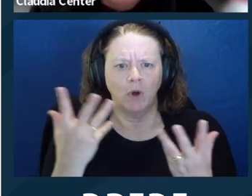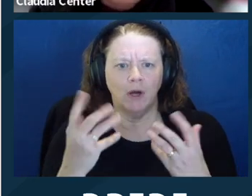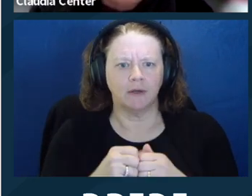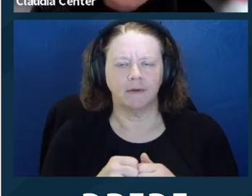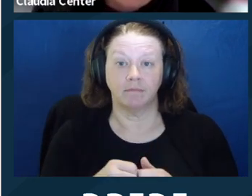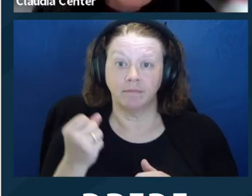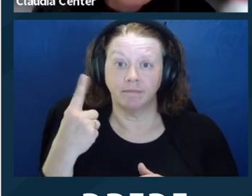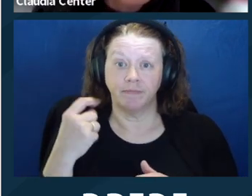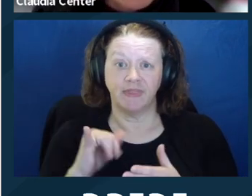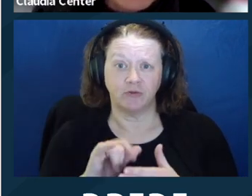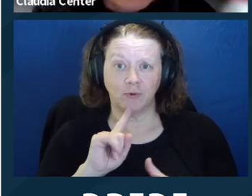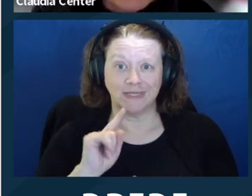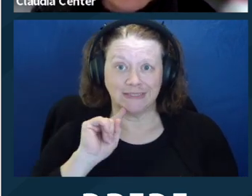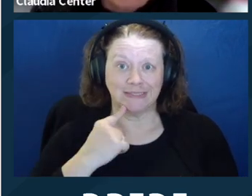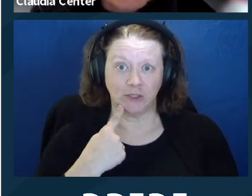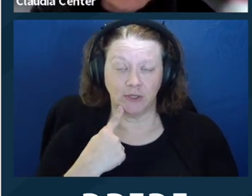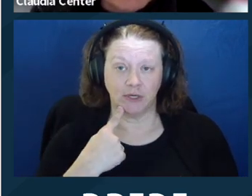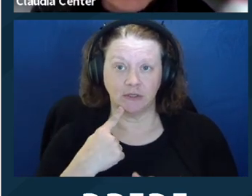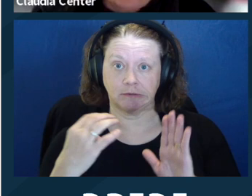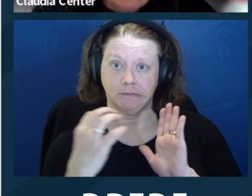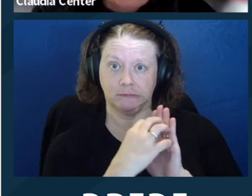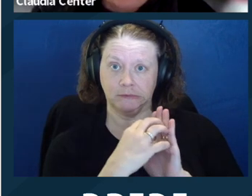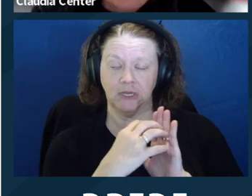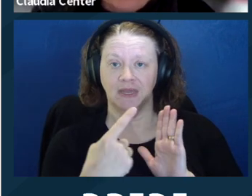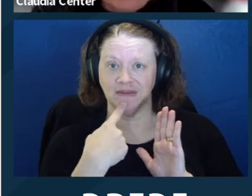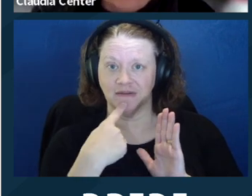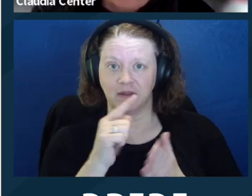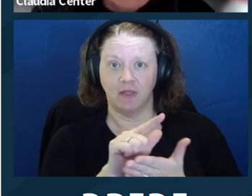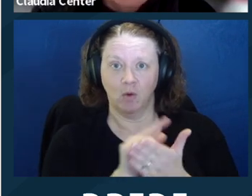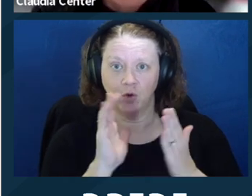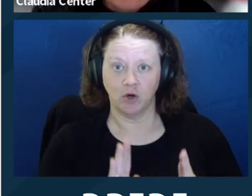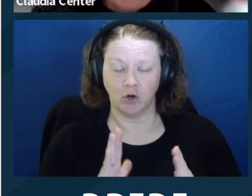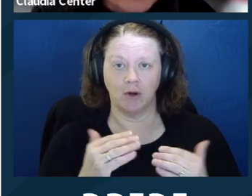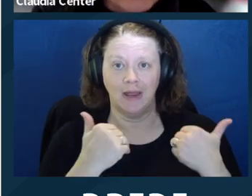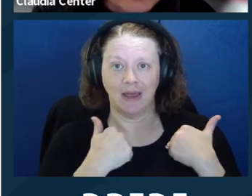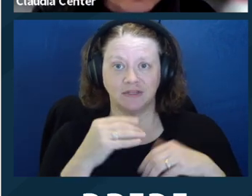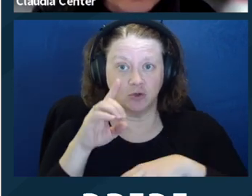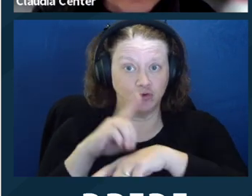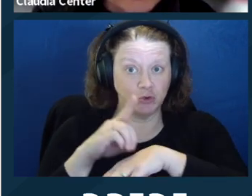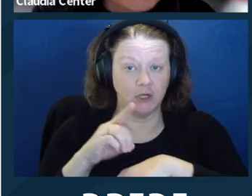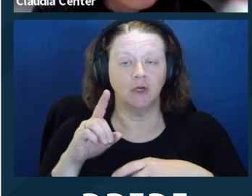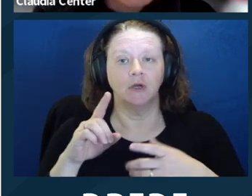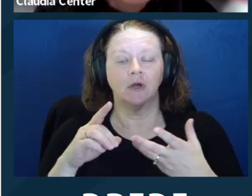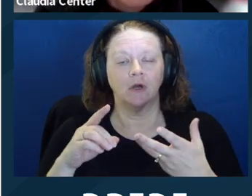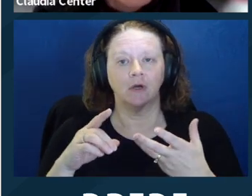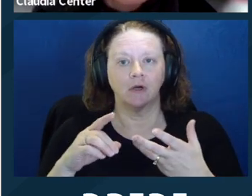maintain inviolate the confidence, and at every peril to himself or herself to preserve